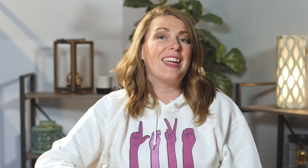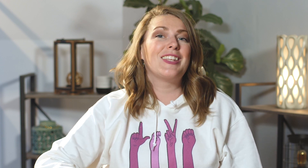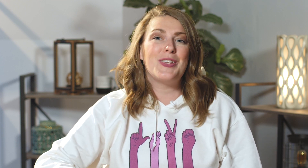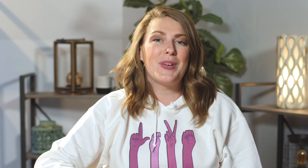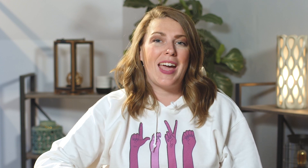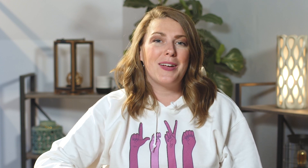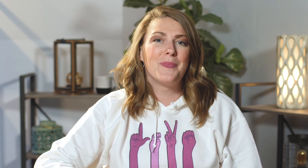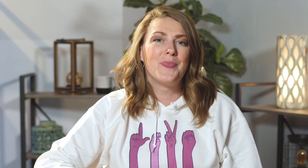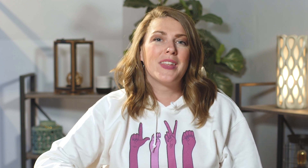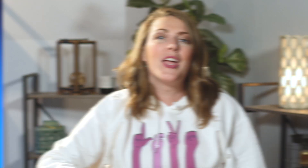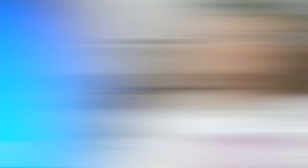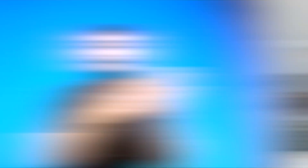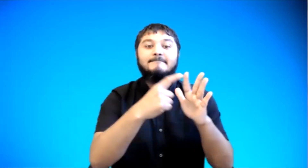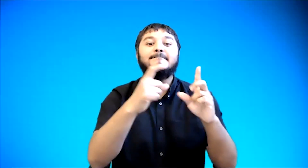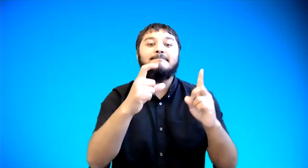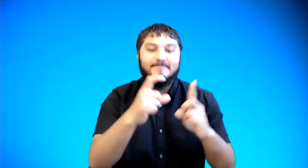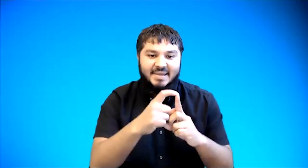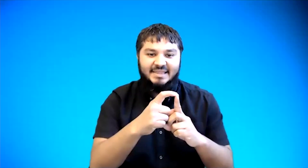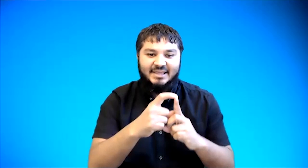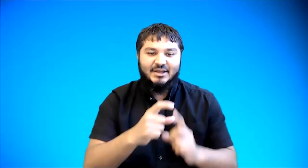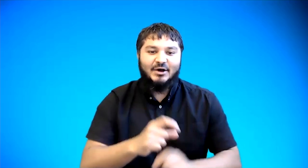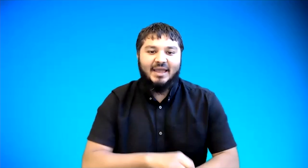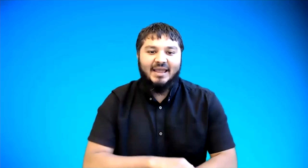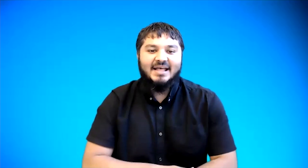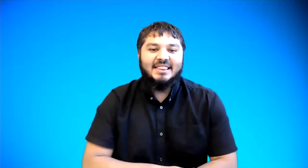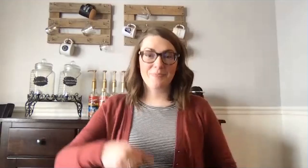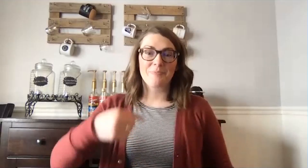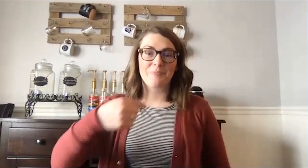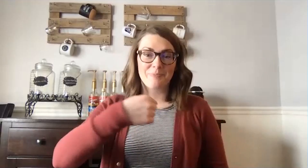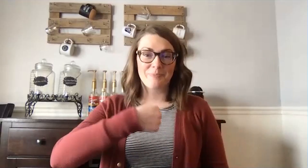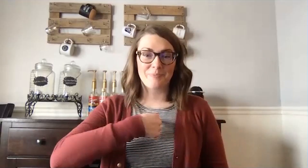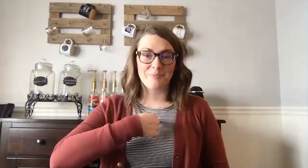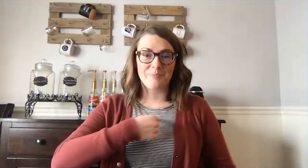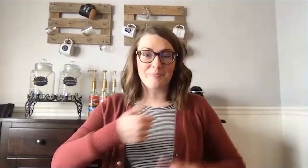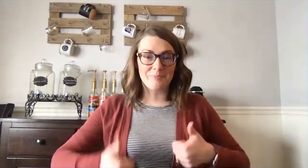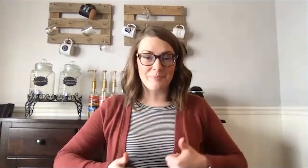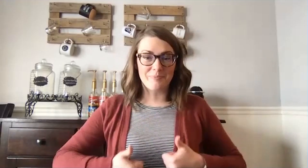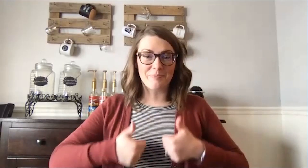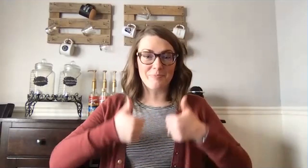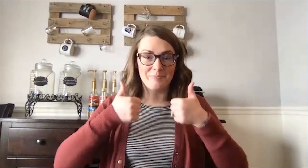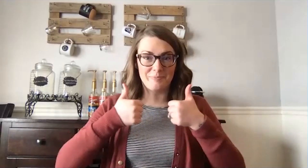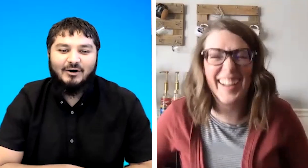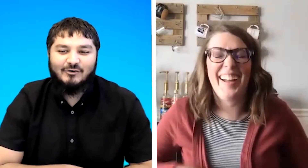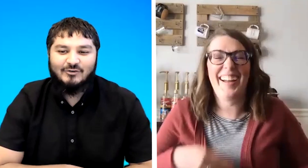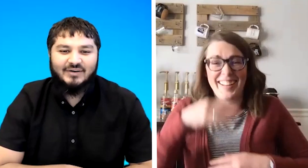in the uk we discussed the similarities and differences between our two languages we discuss